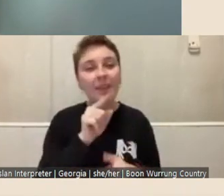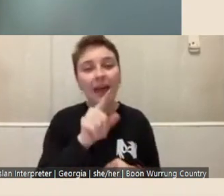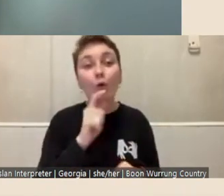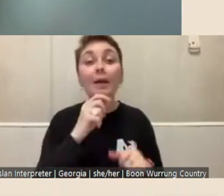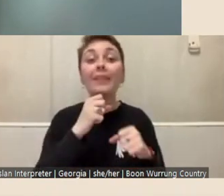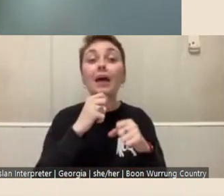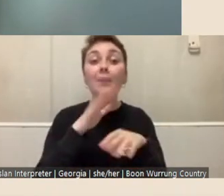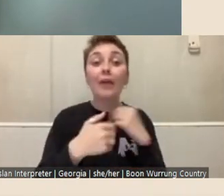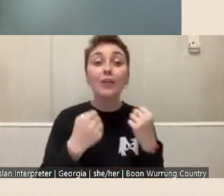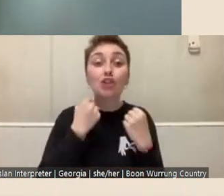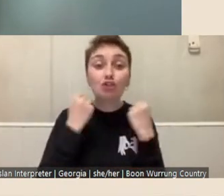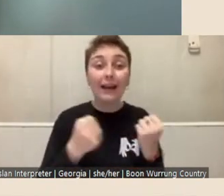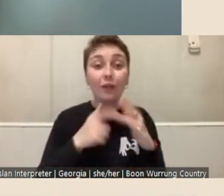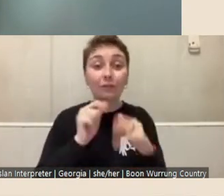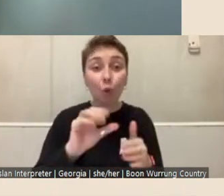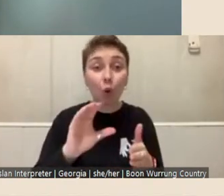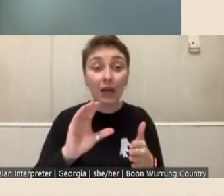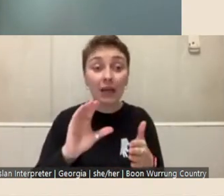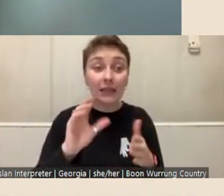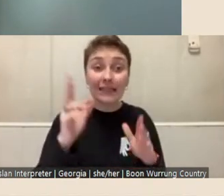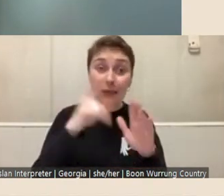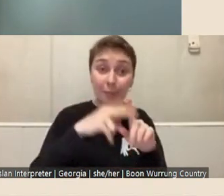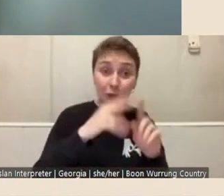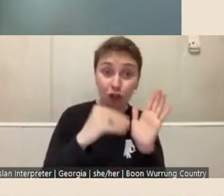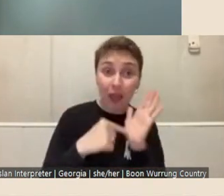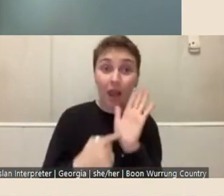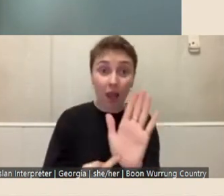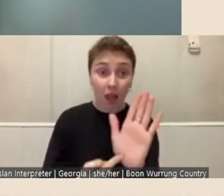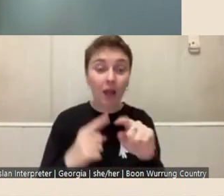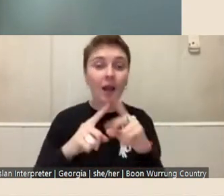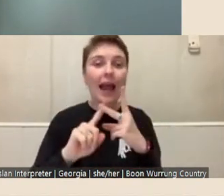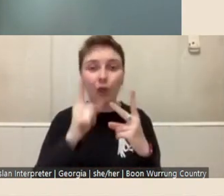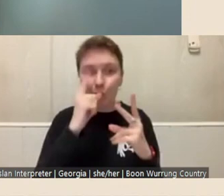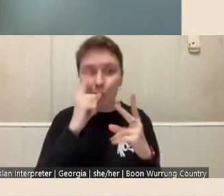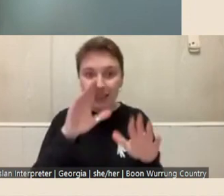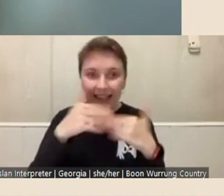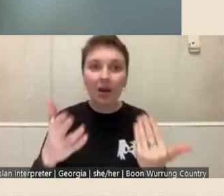and your capacity to deliver on that, that will be the overriding drivers of what is ultimately